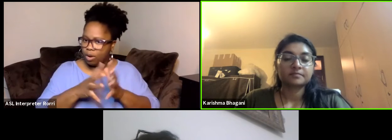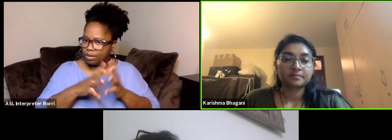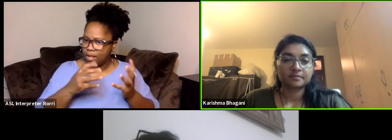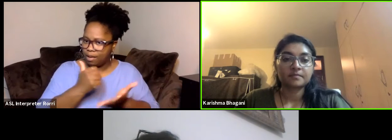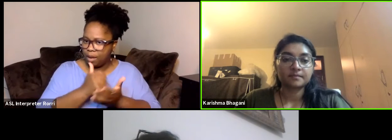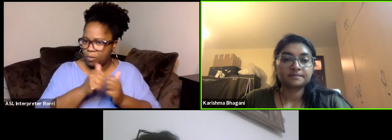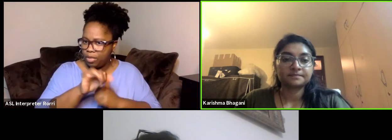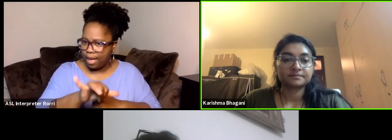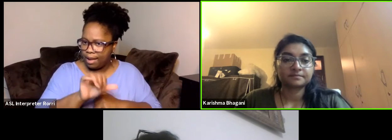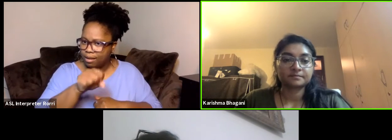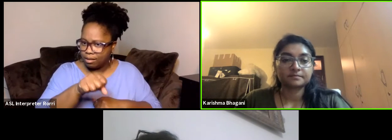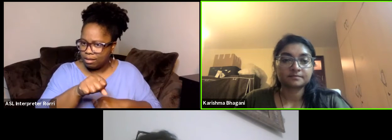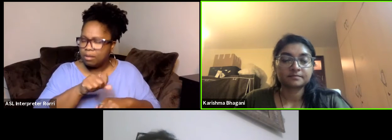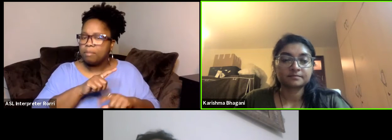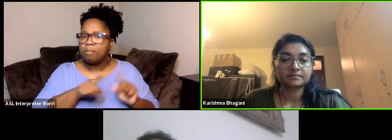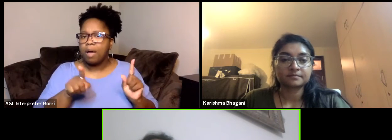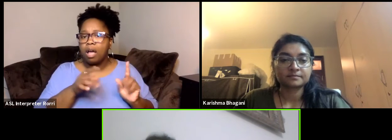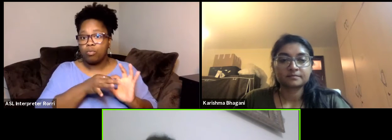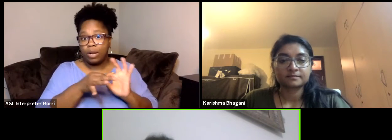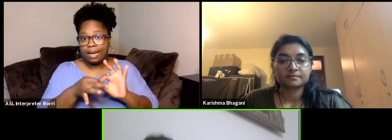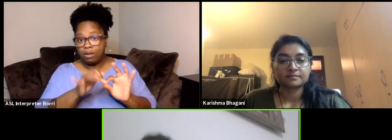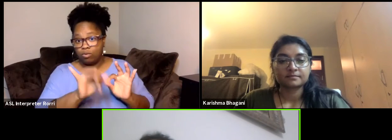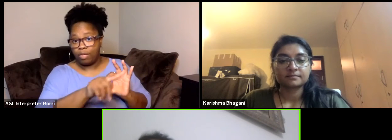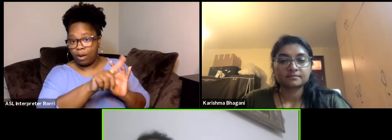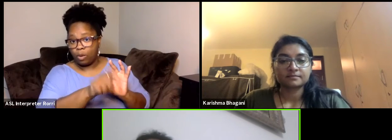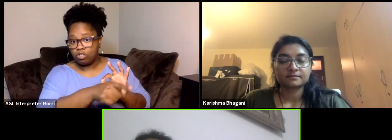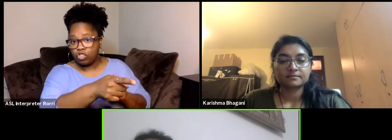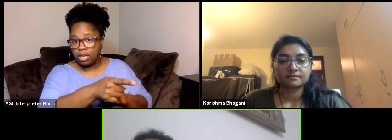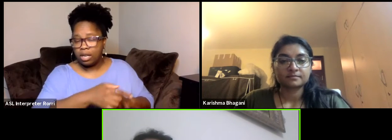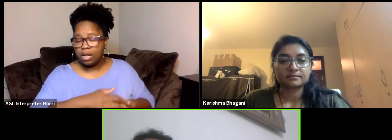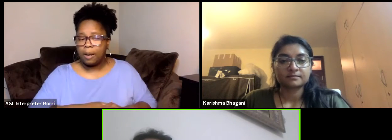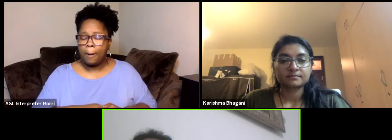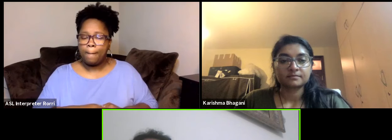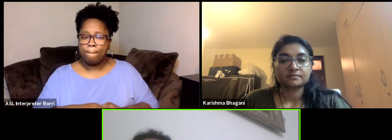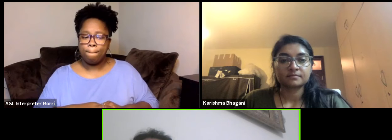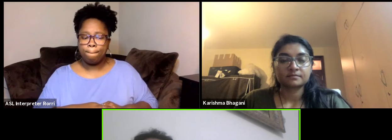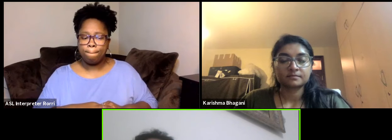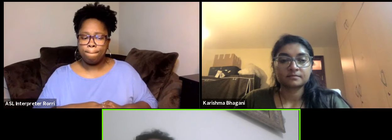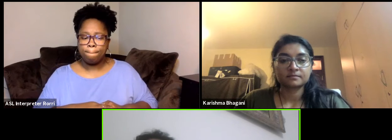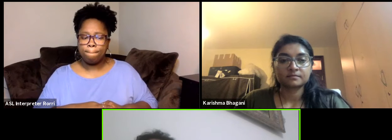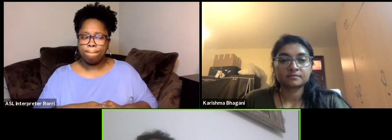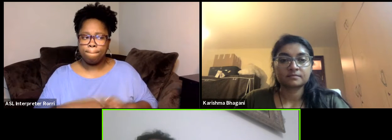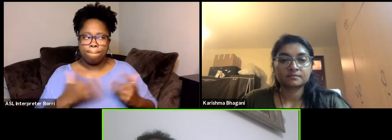But related to that also it's the... How to say?